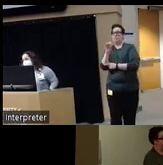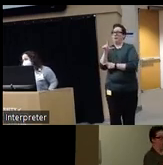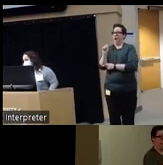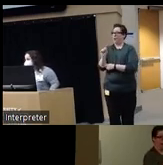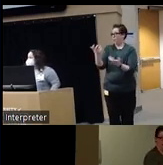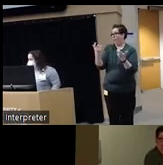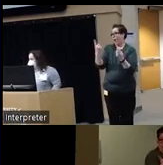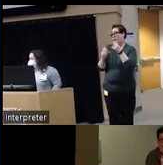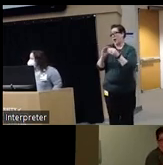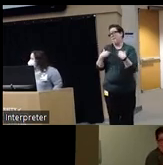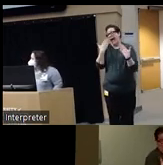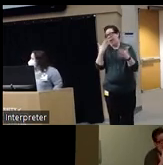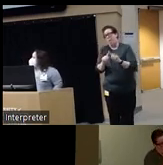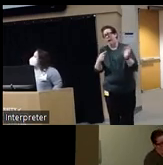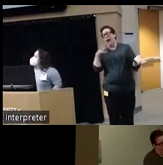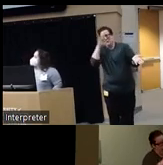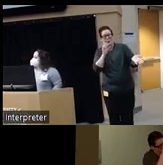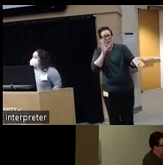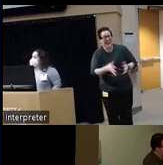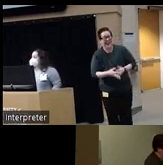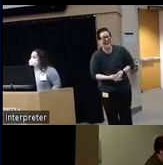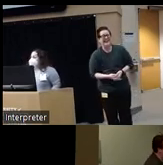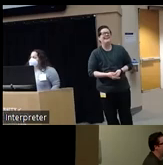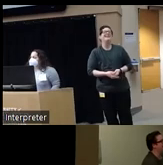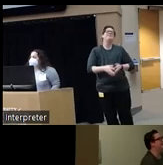your questions and comments but I think she will um so we will reserve some time at the